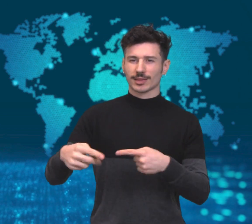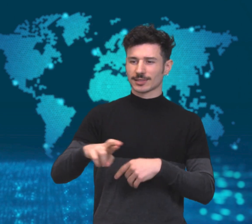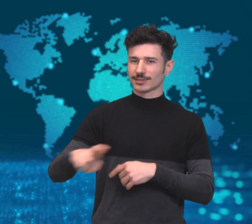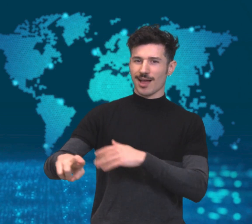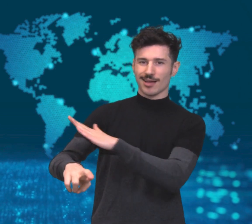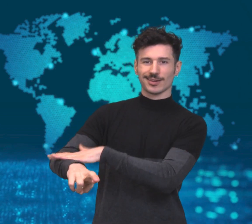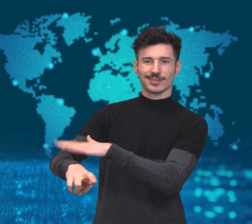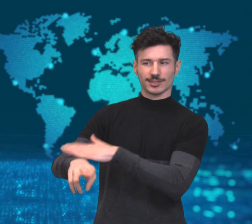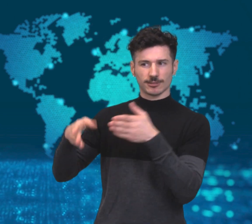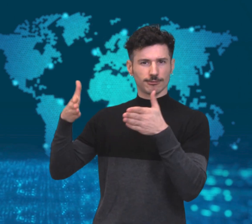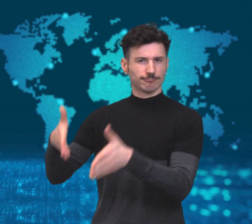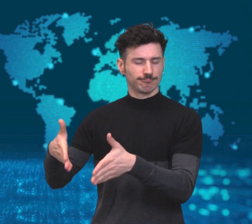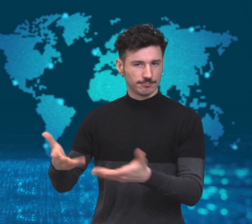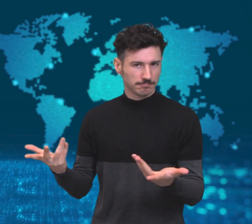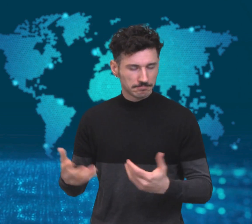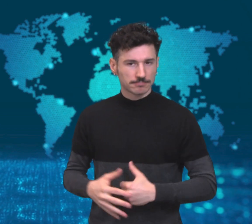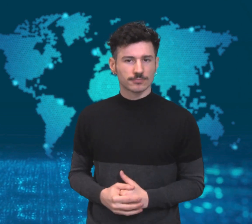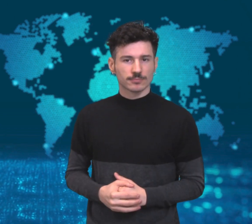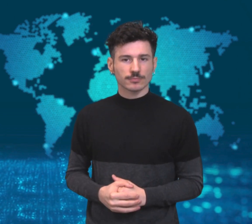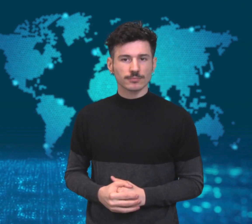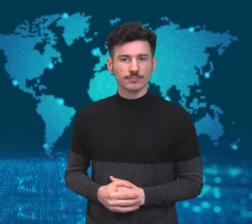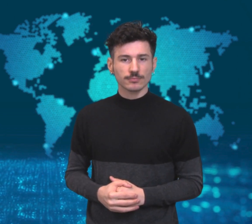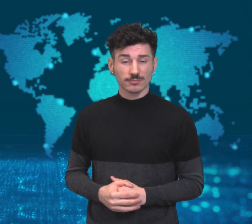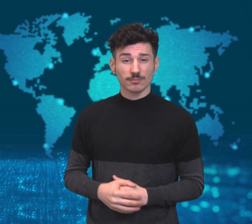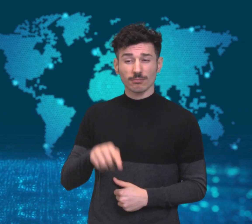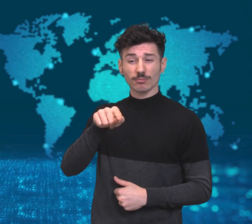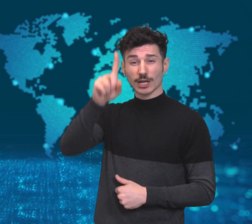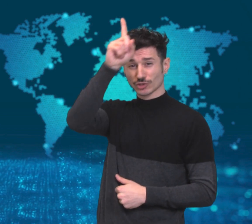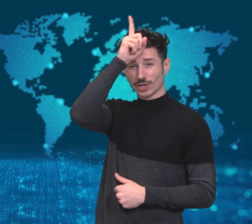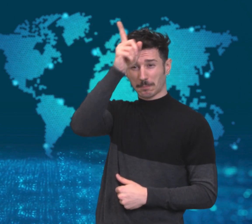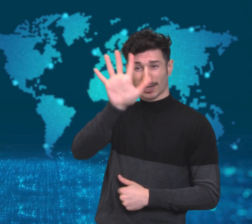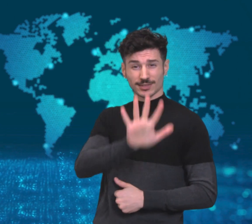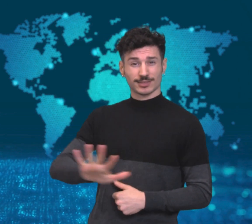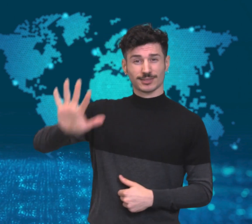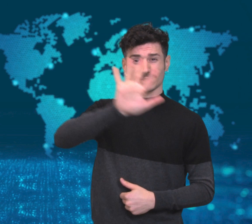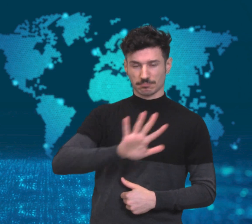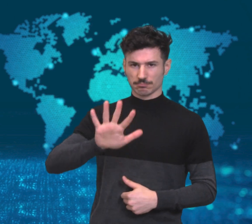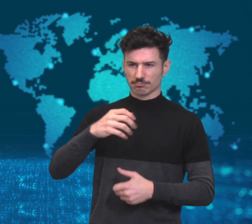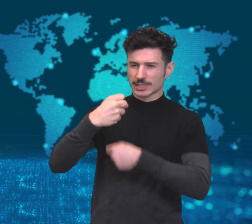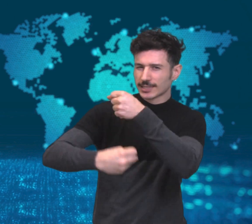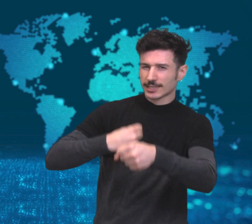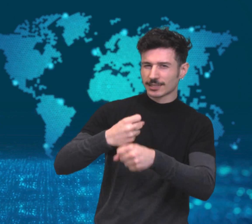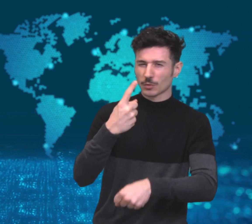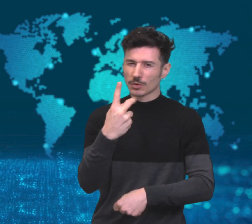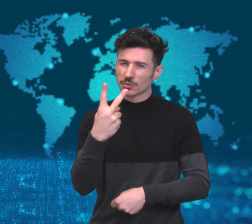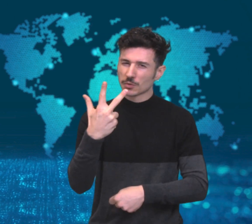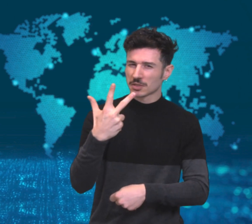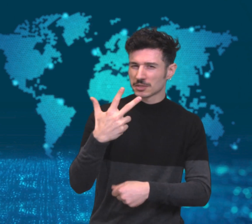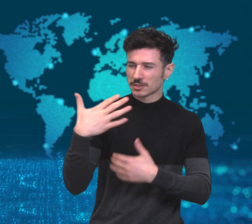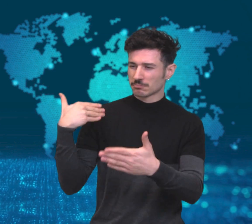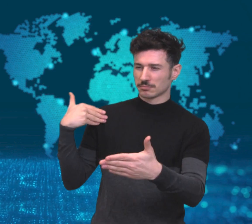previous criminal records, may have held right-wing extremist views.